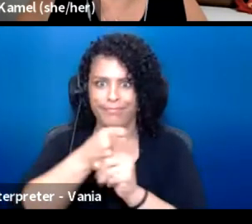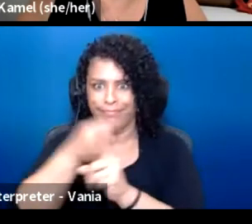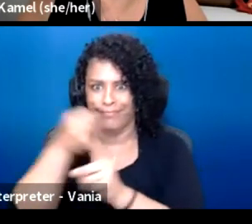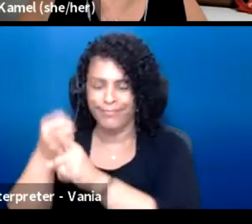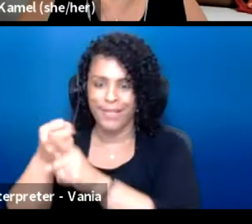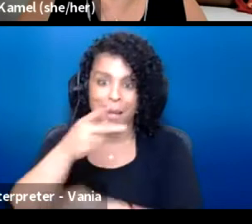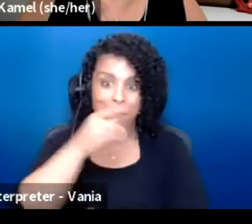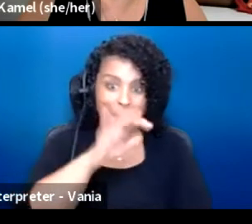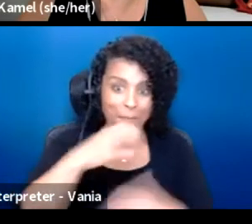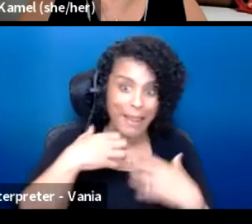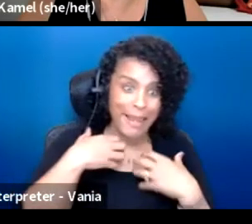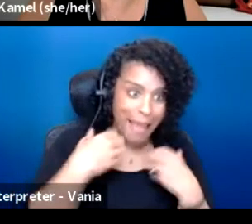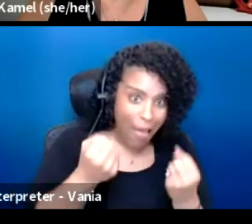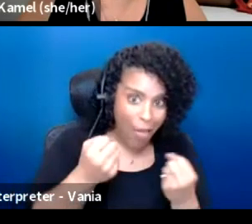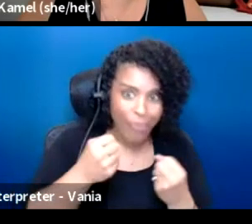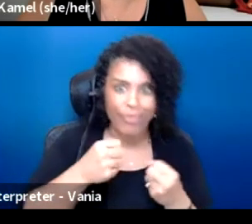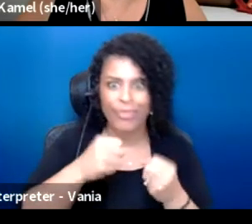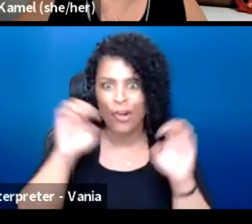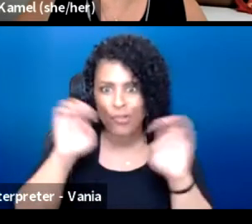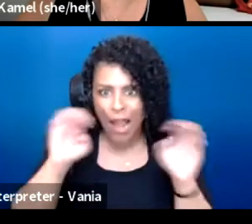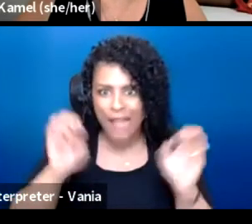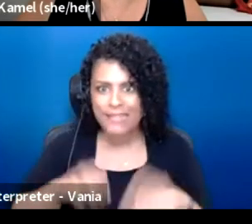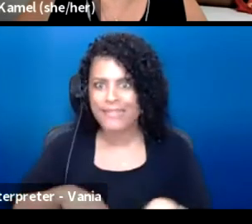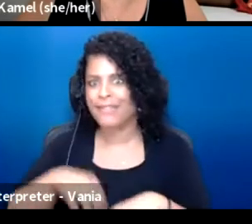and racial inequity and injustice.